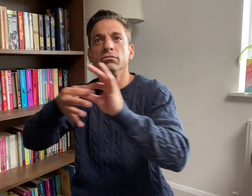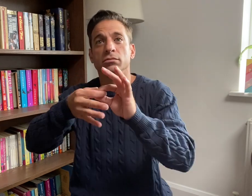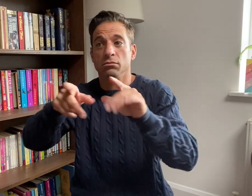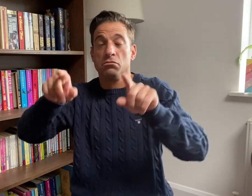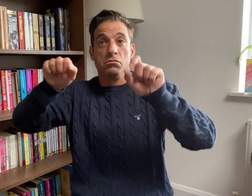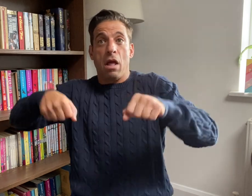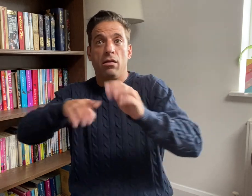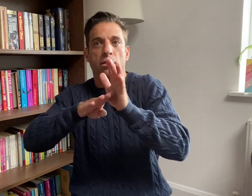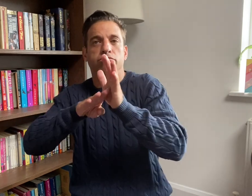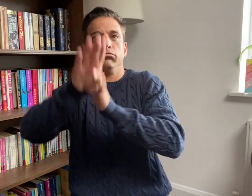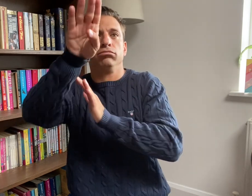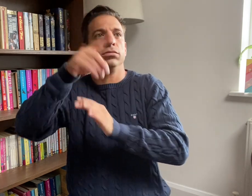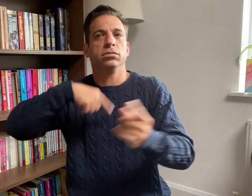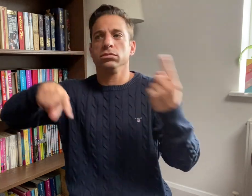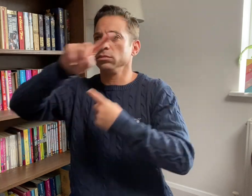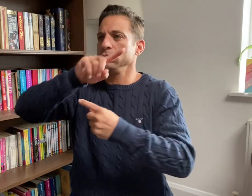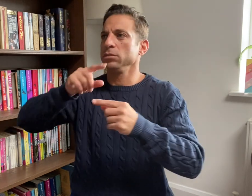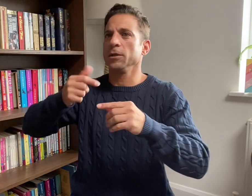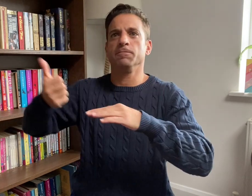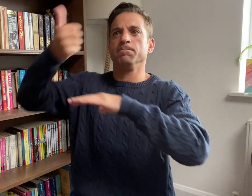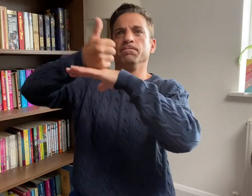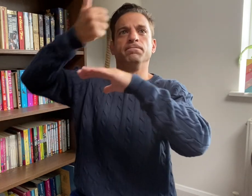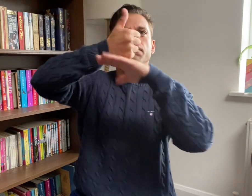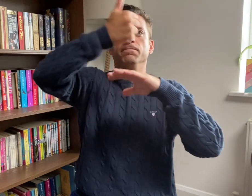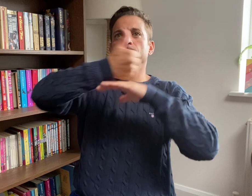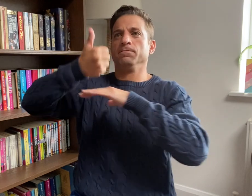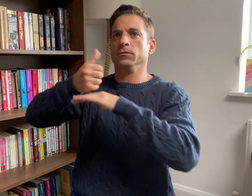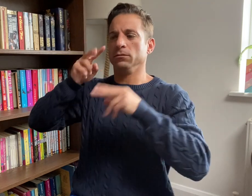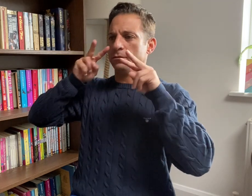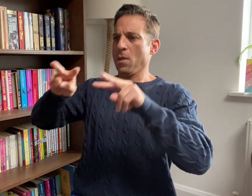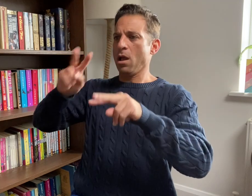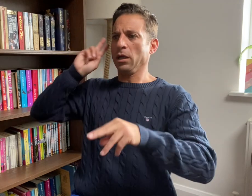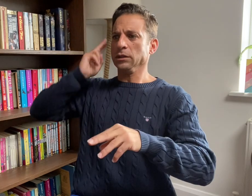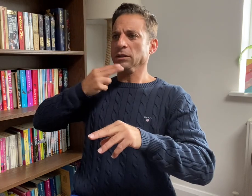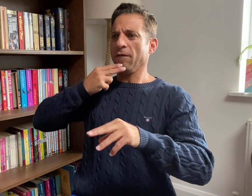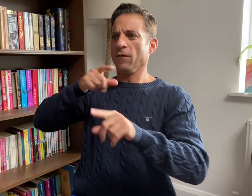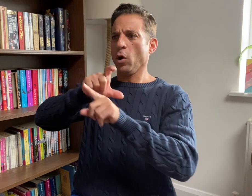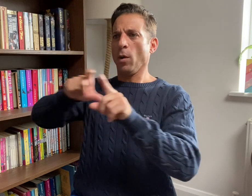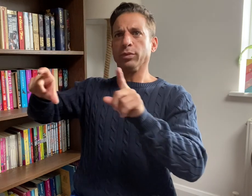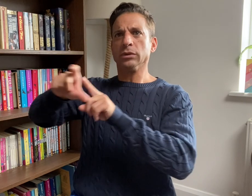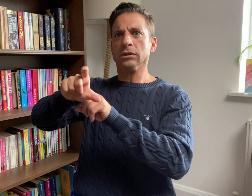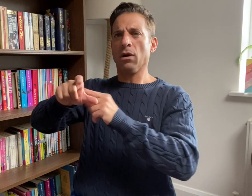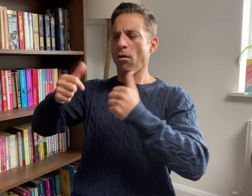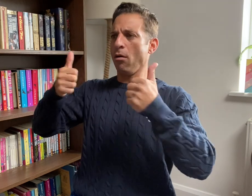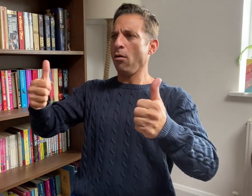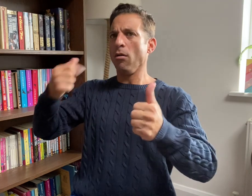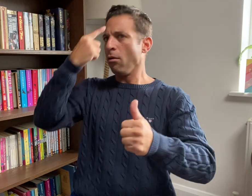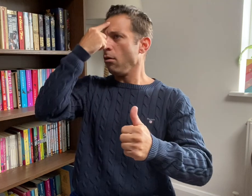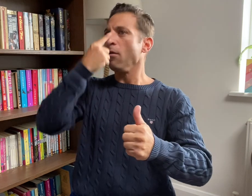the Deaf community’s image. There have been many videos